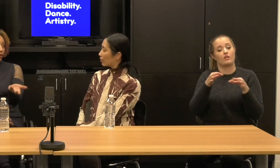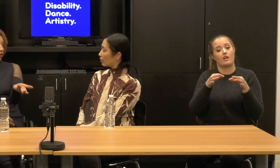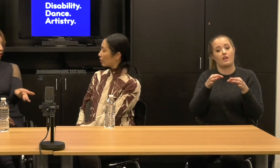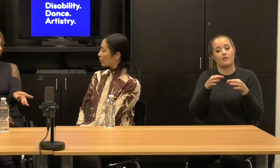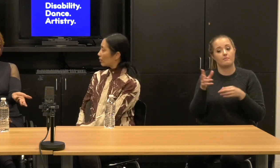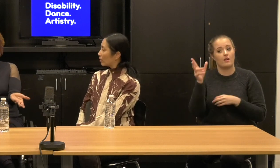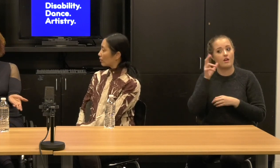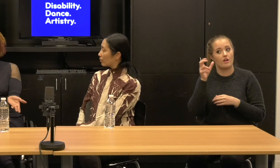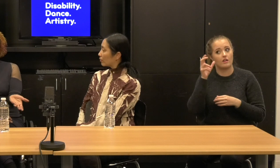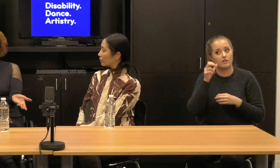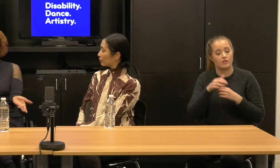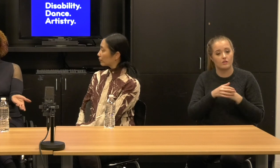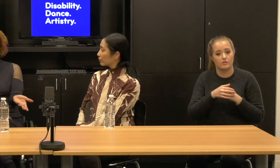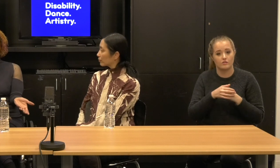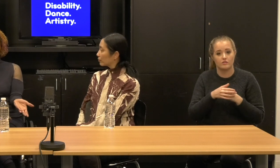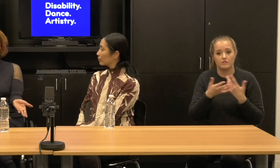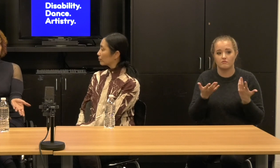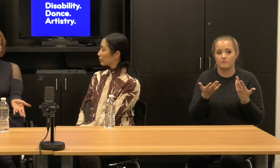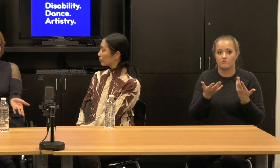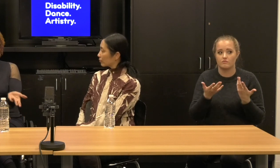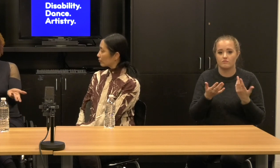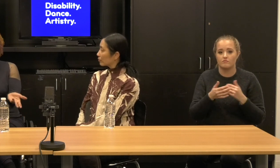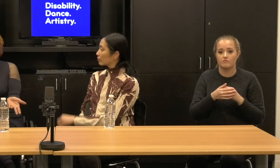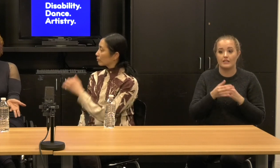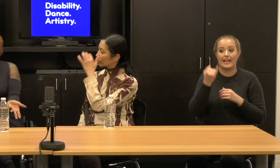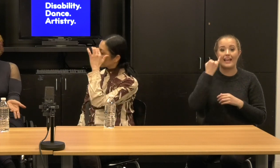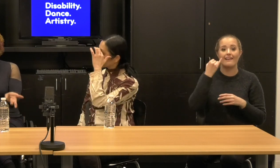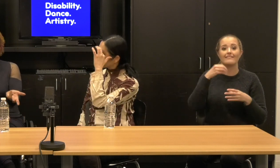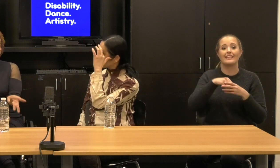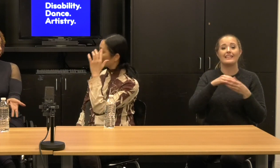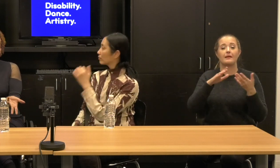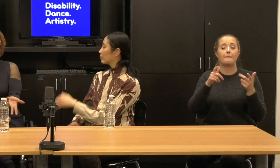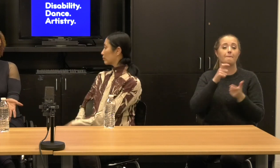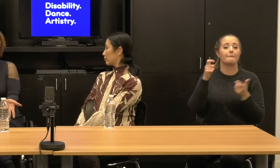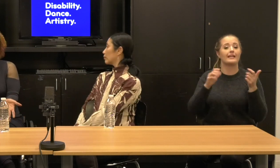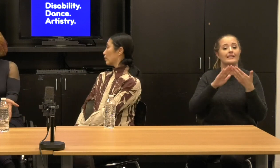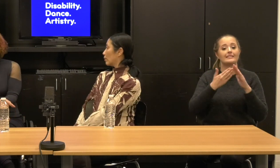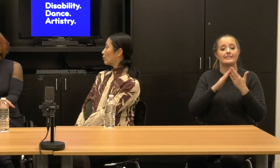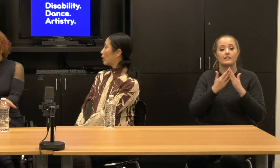and is there an audio if you're on tourist area, if you're in a major metropolitan area, there may be a live describer it.